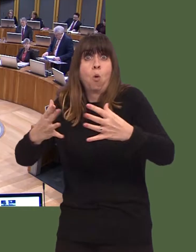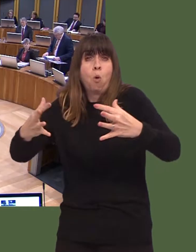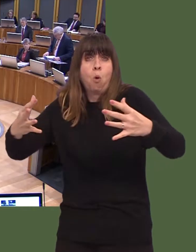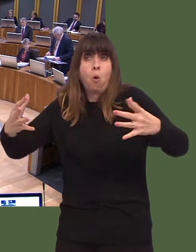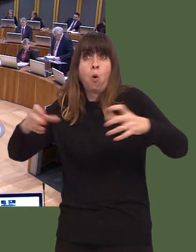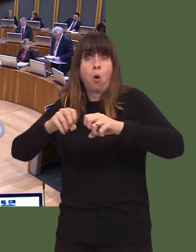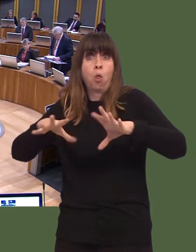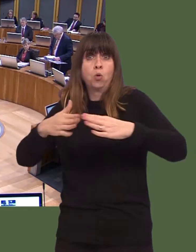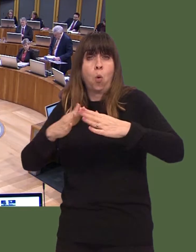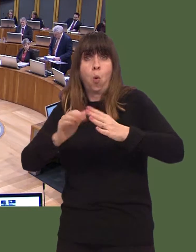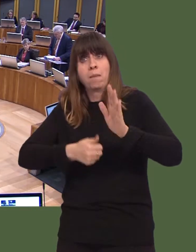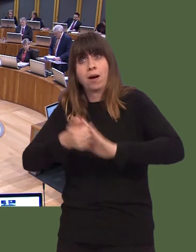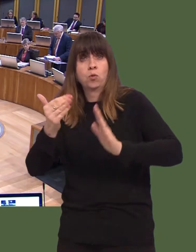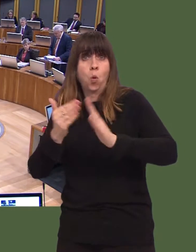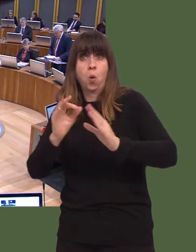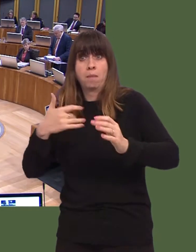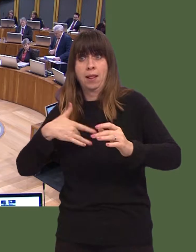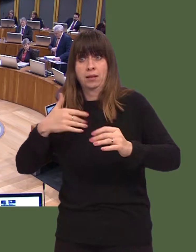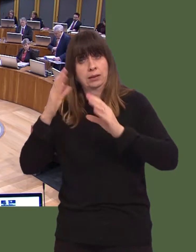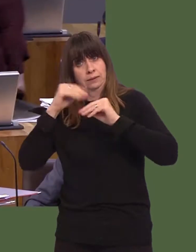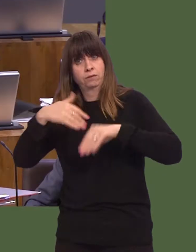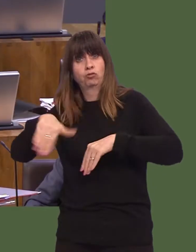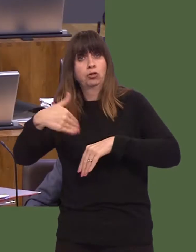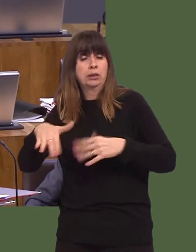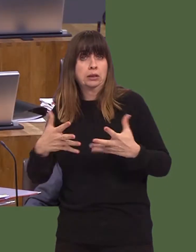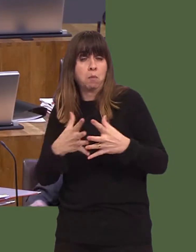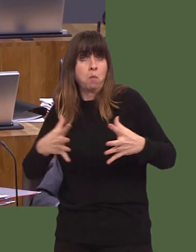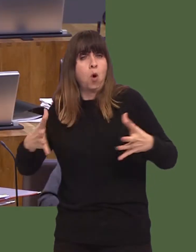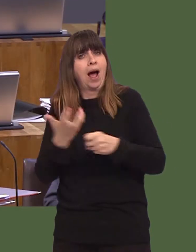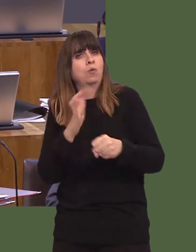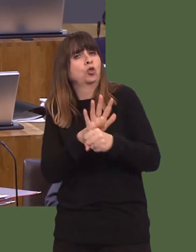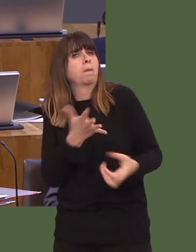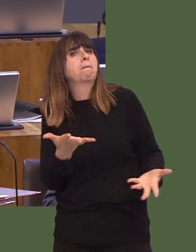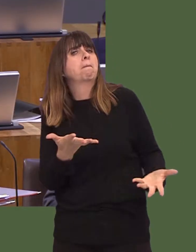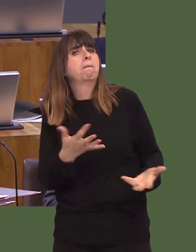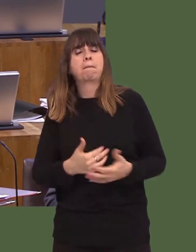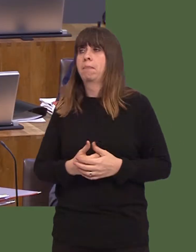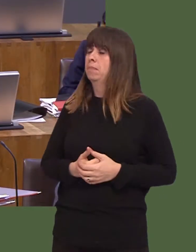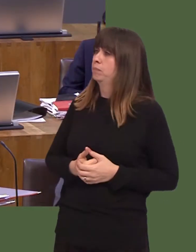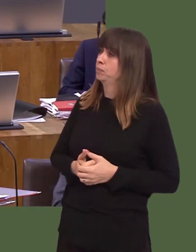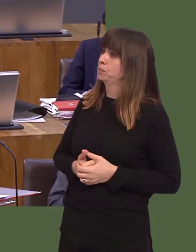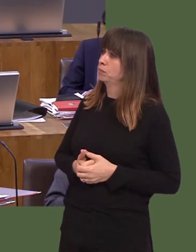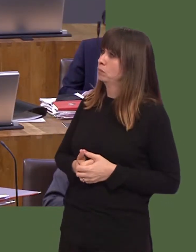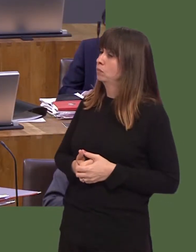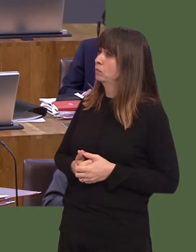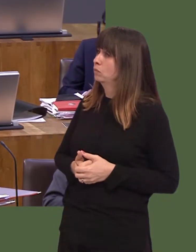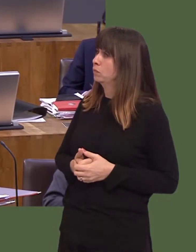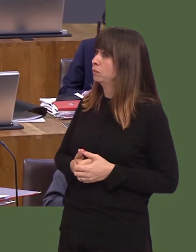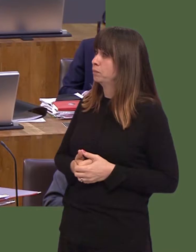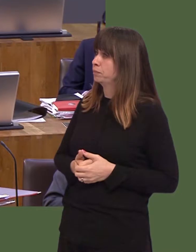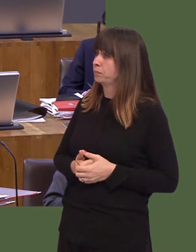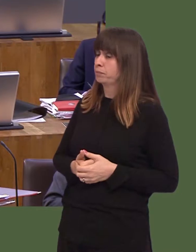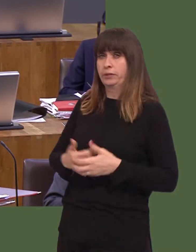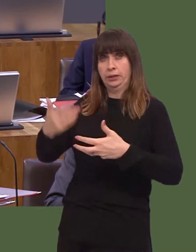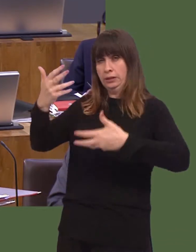Carwyn Jones: One thing from the data that is important to say is that the statistics